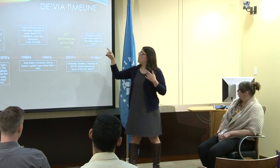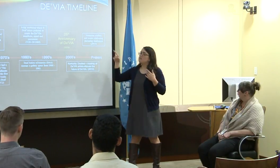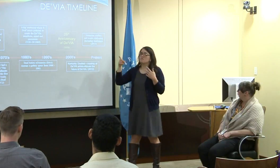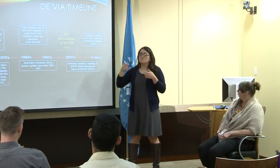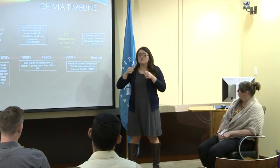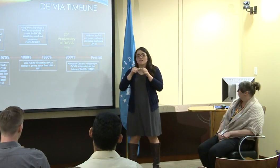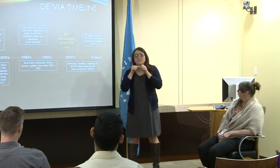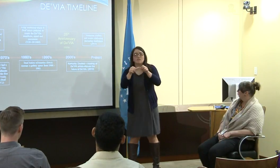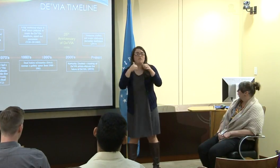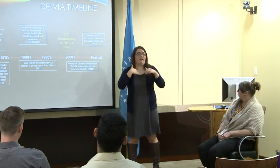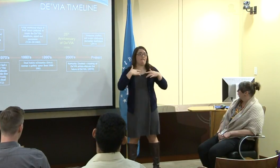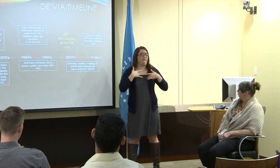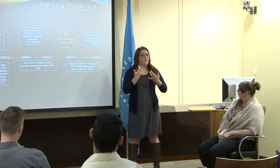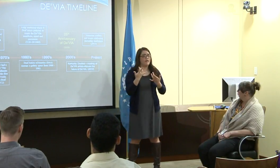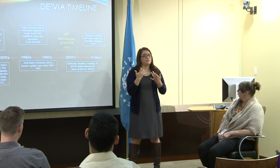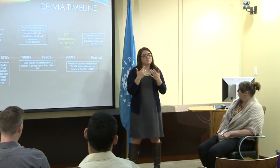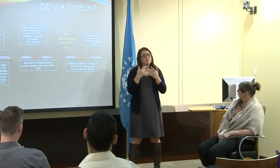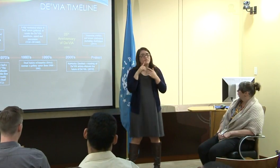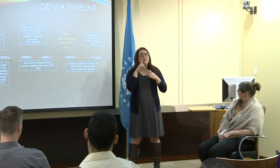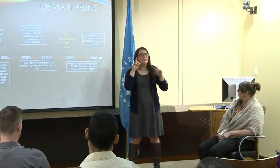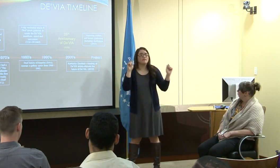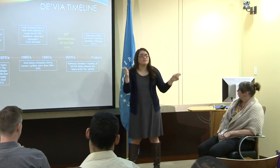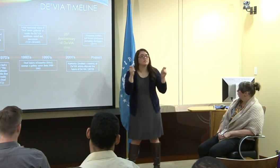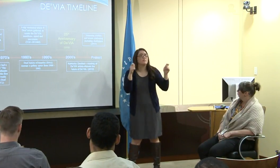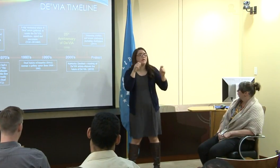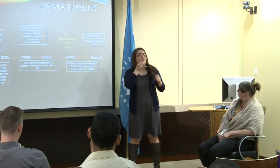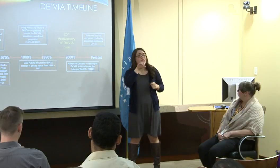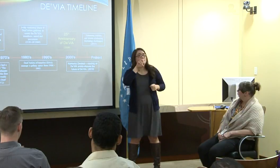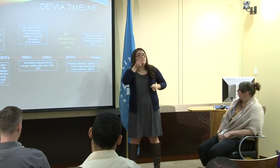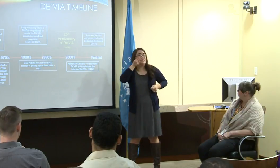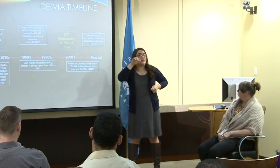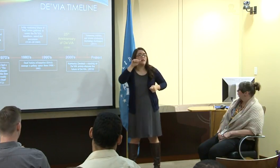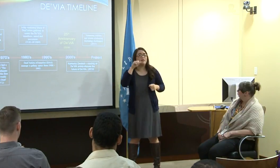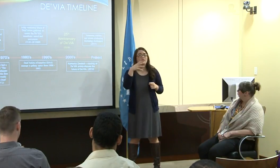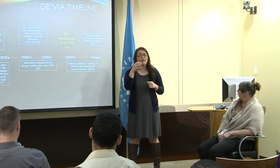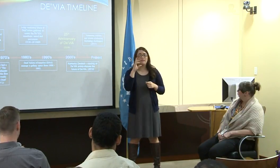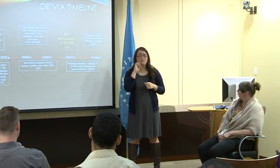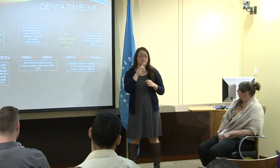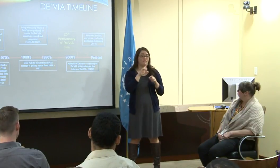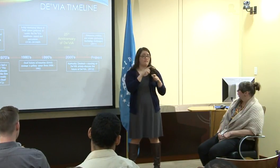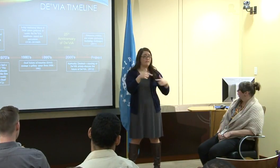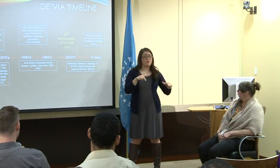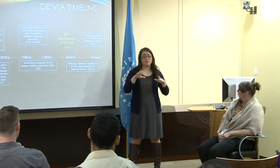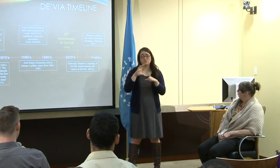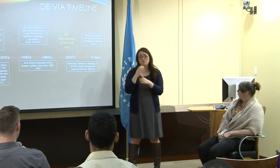In 2014. Then they had the next event which was in 2014.